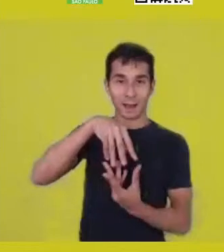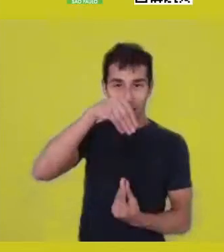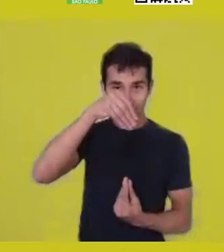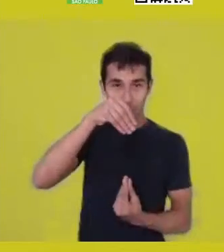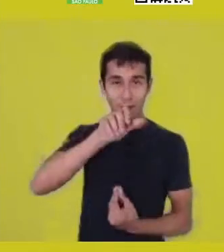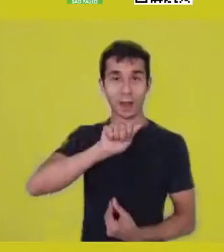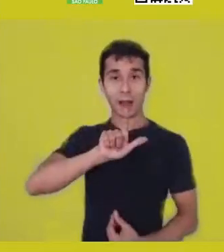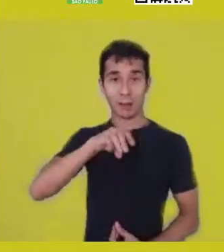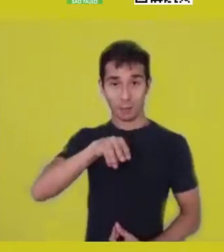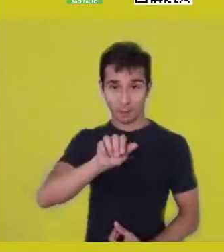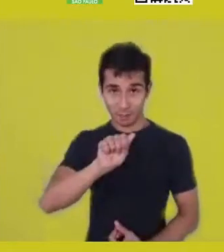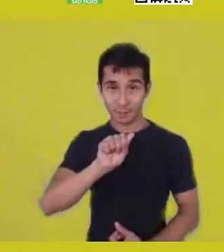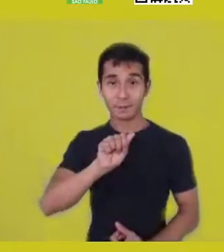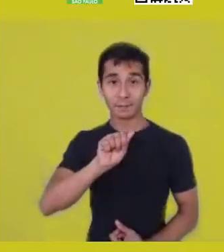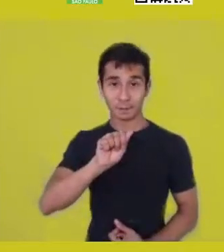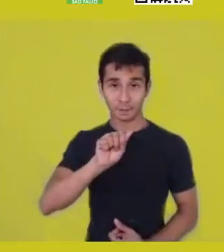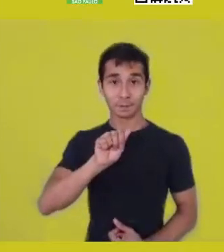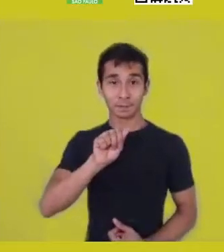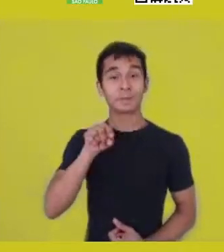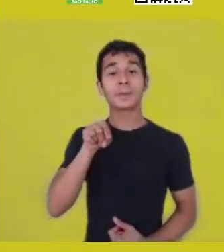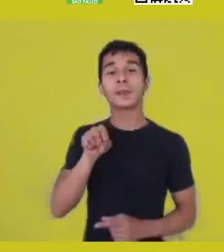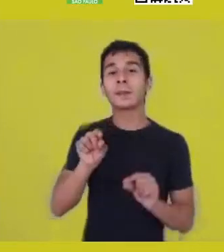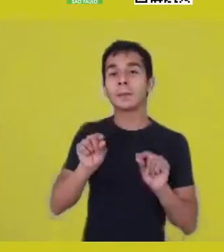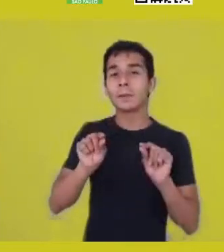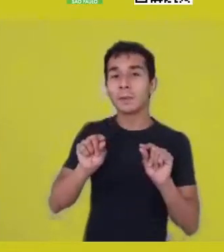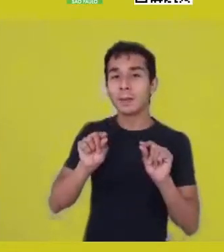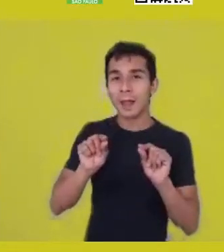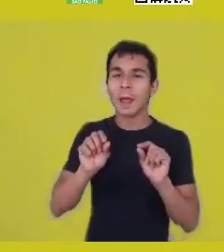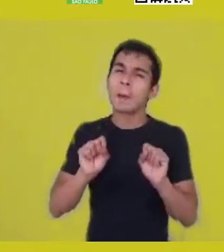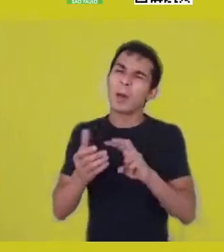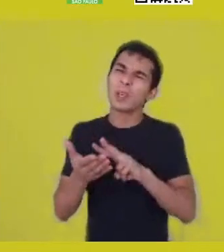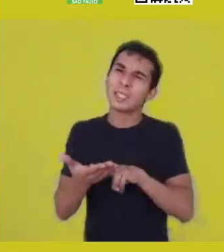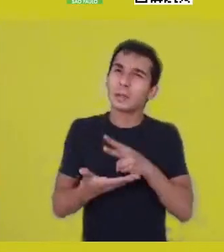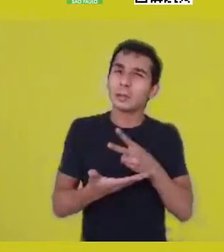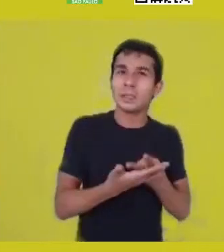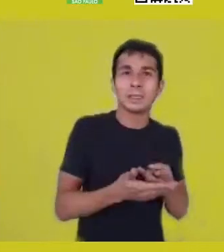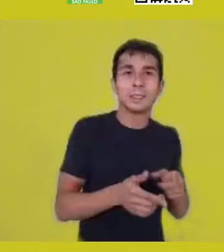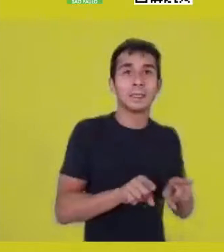as I’ve said before, ib may be translated as ab